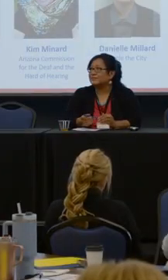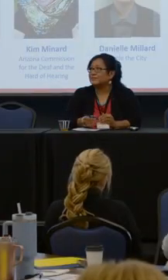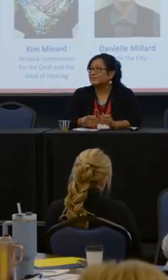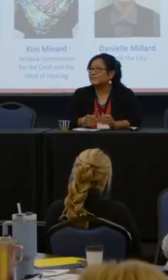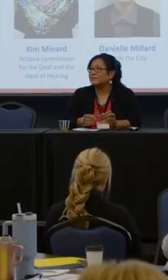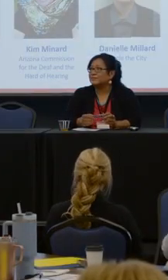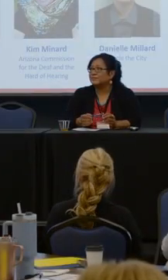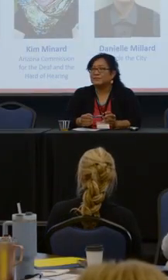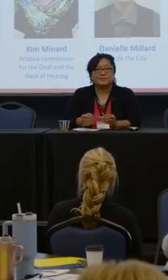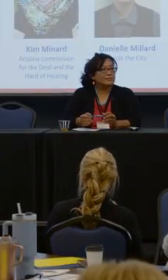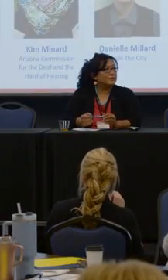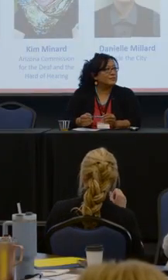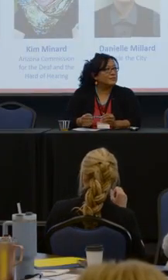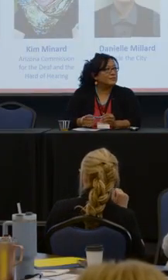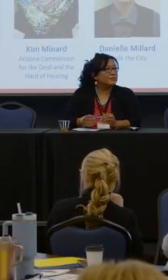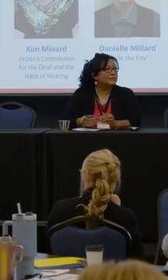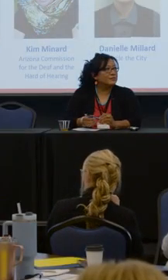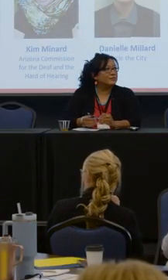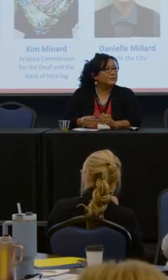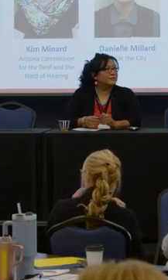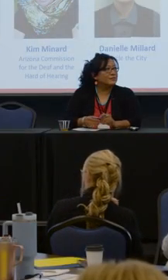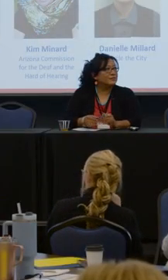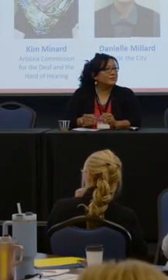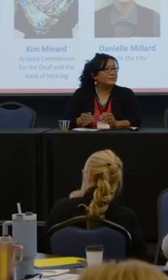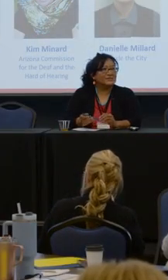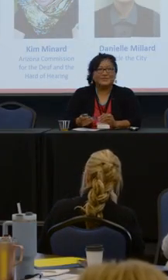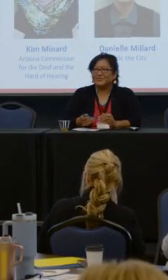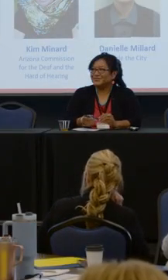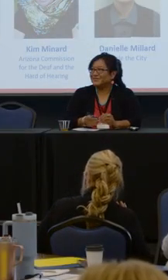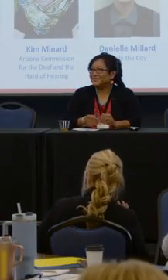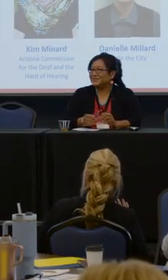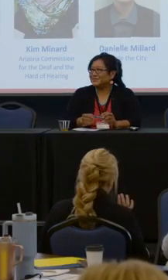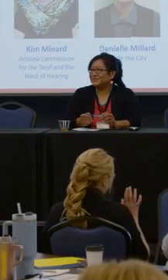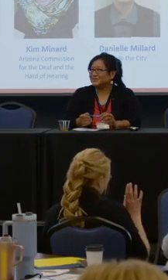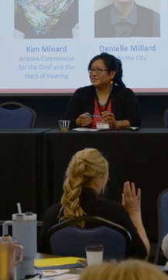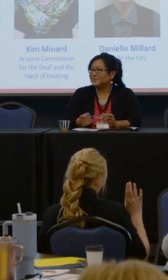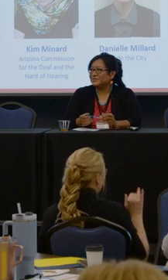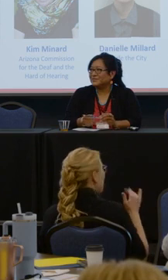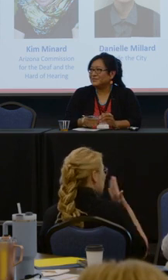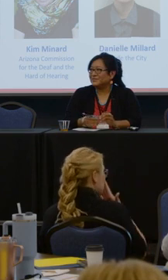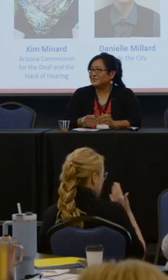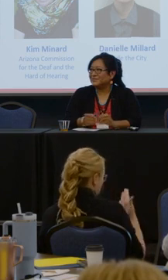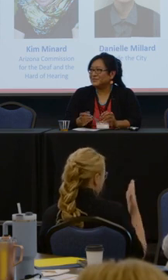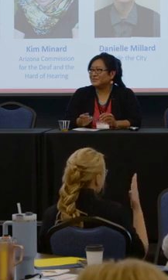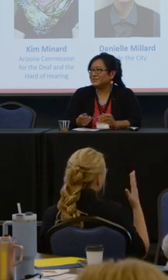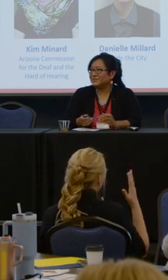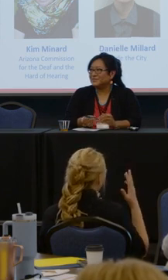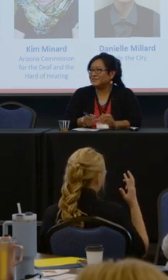And then can we keep going or do we only have one question? That, that was good. We'll hopefully circle back around.